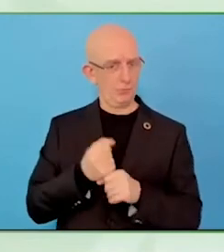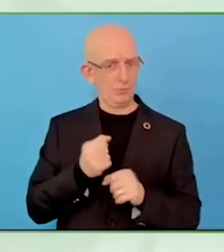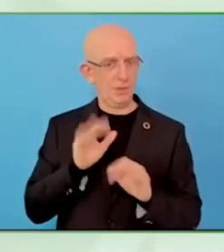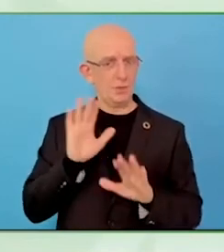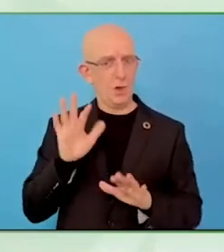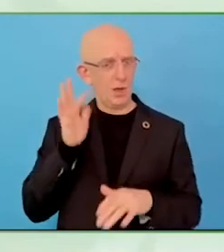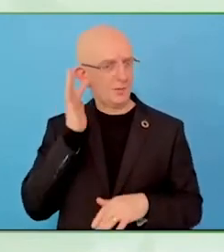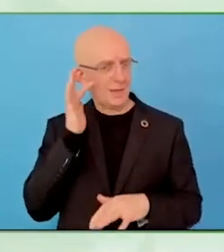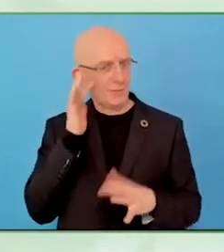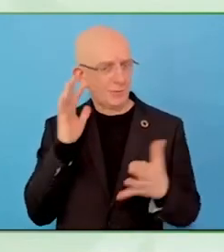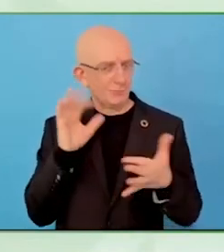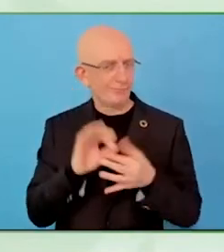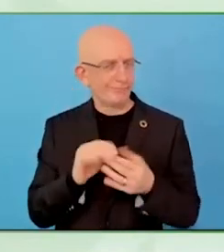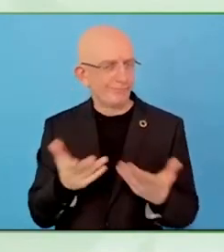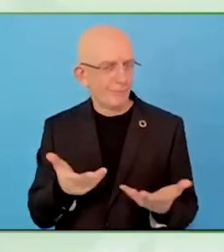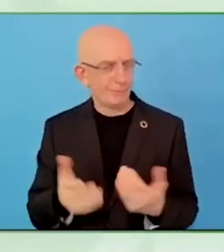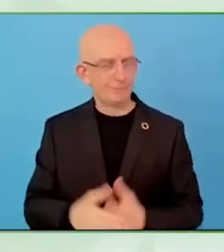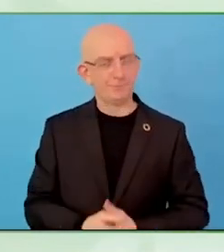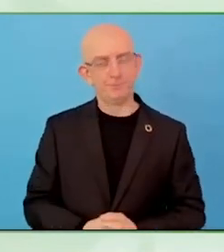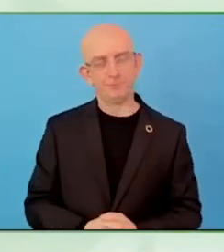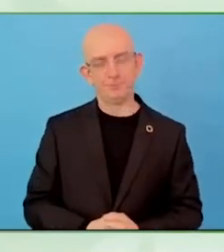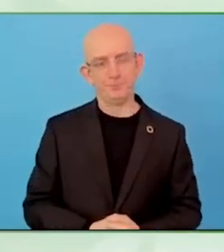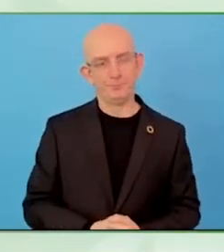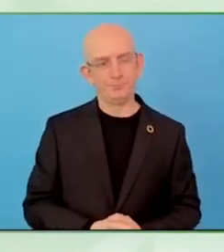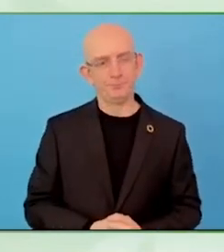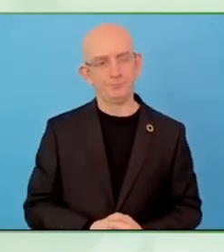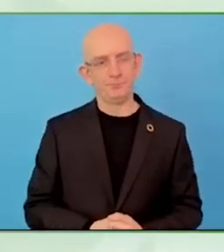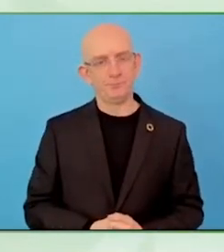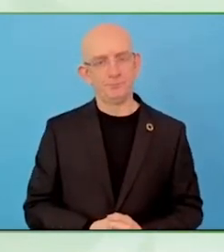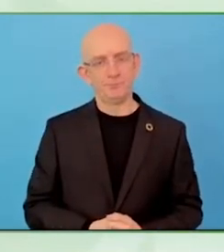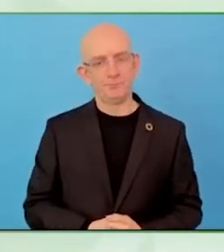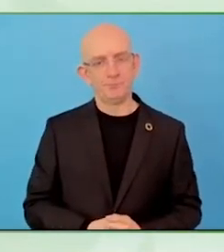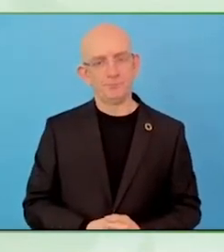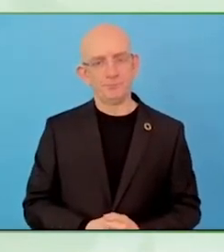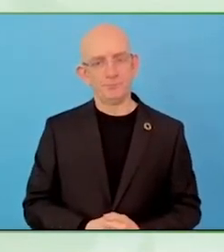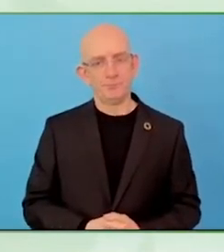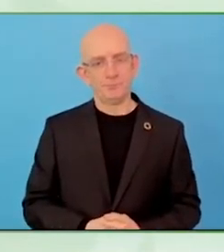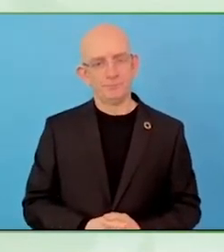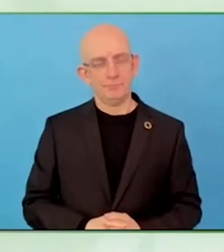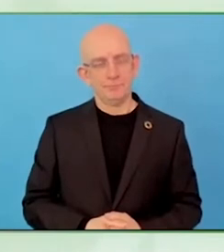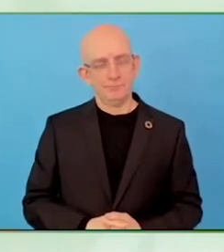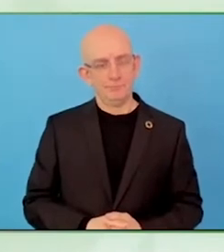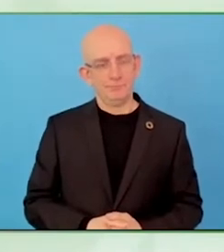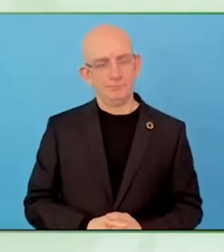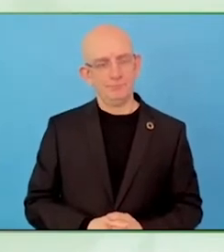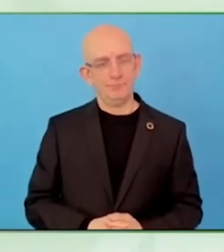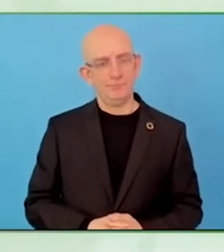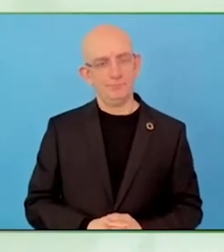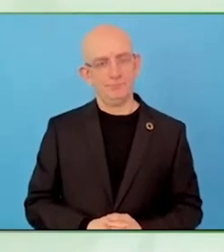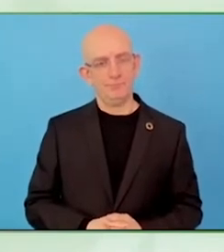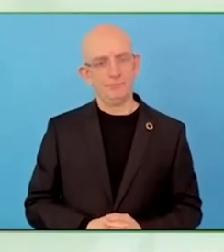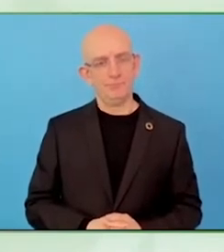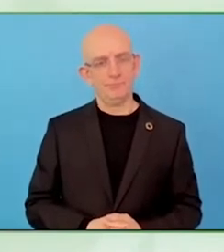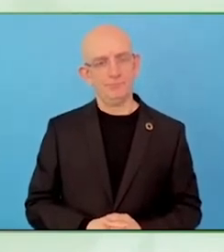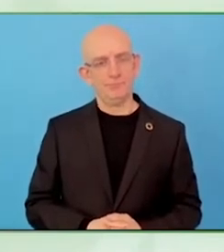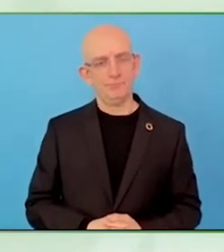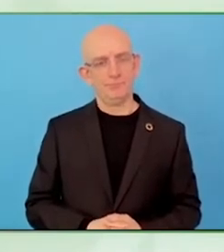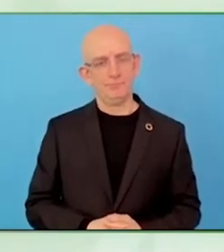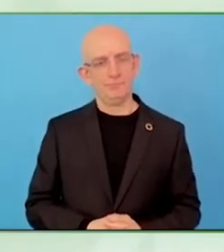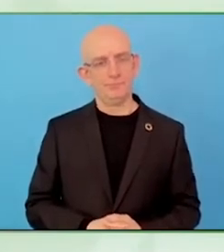Both as children, and also adults. Every time we have workshops or we have activities we make sure it is